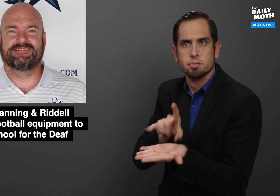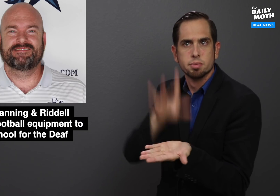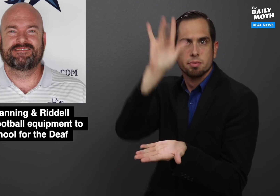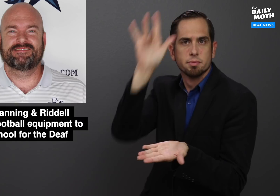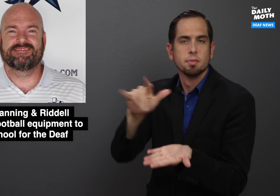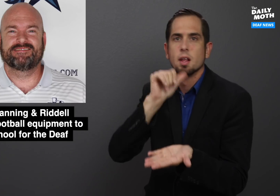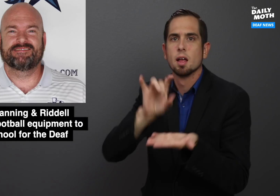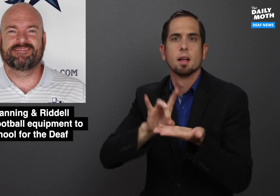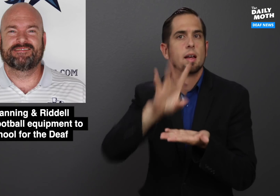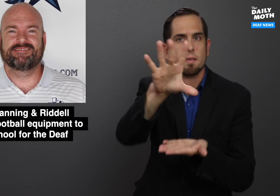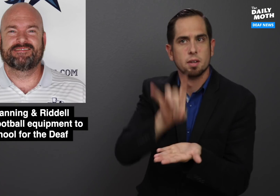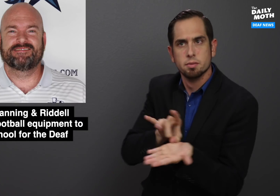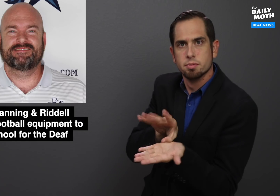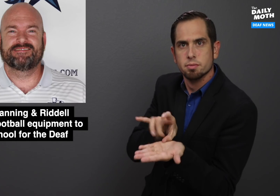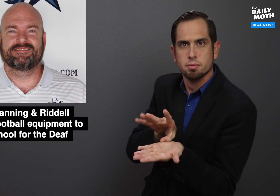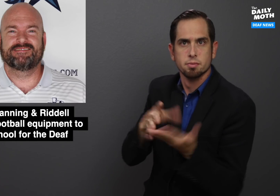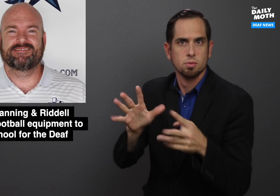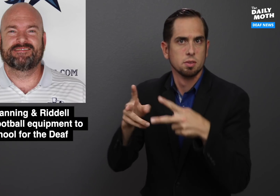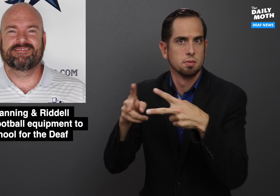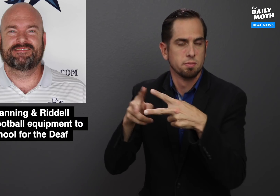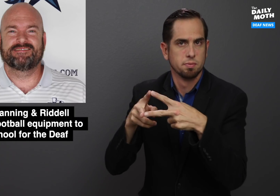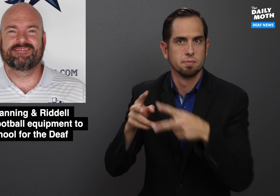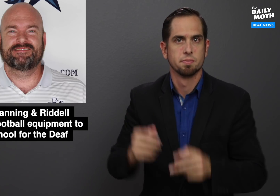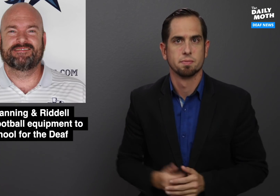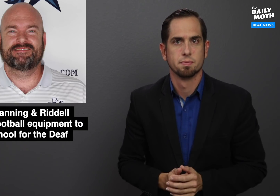in kickoffs to avoid the traditional kickoff method.